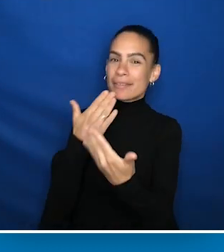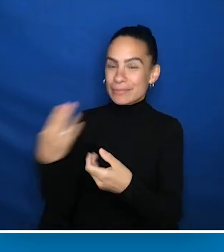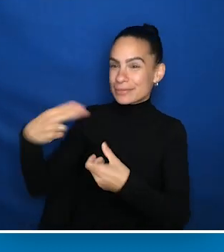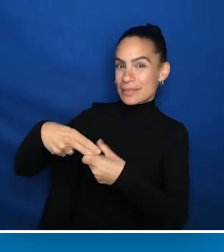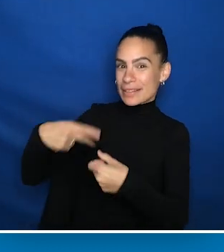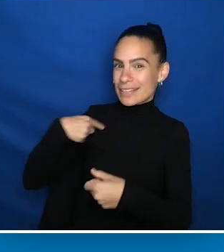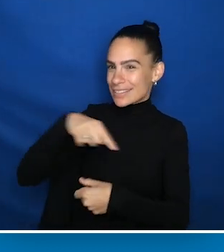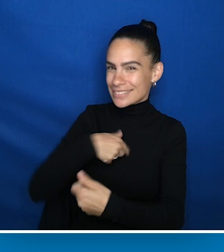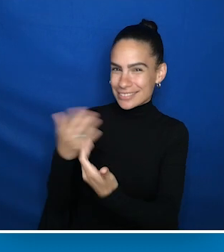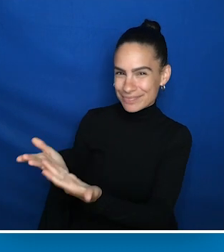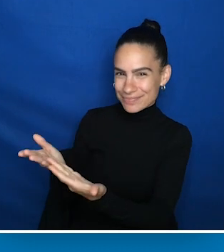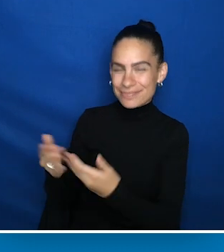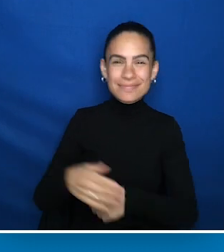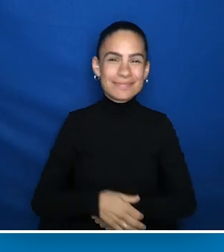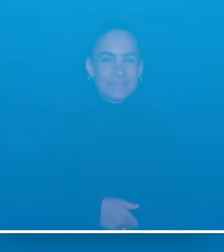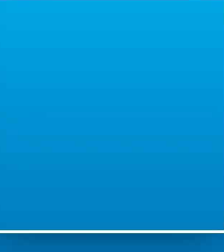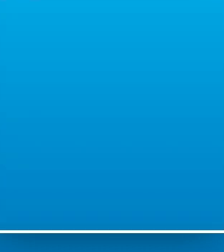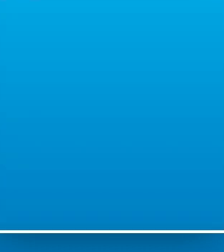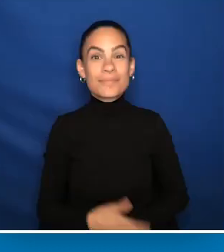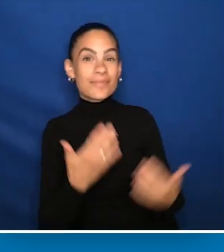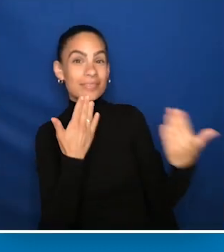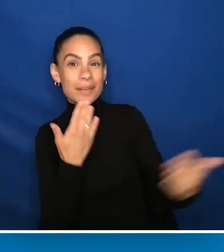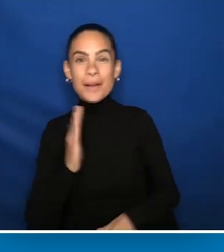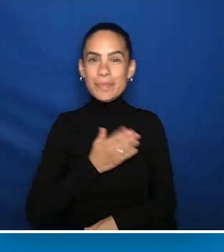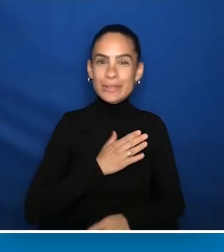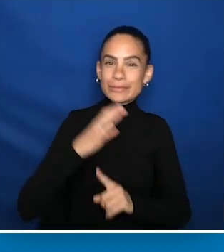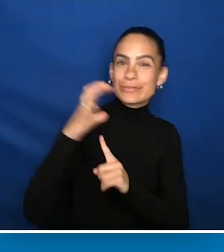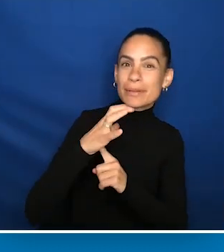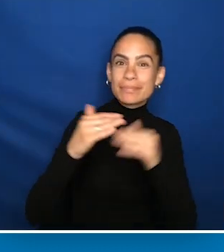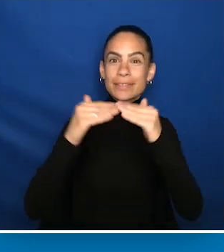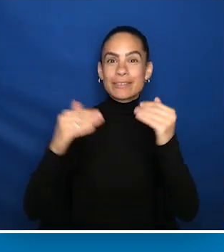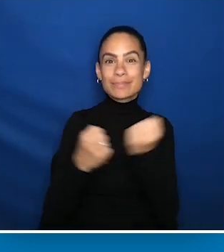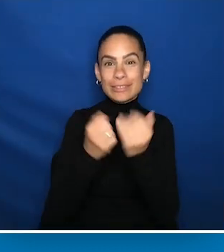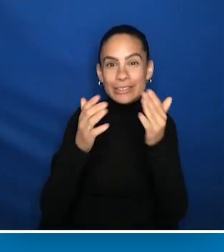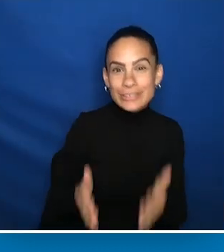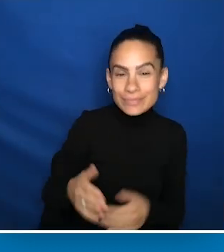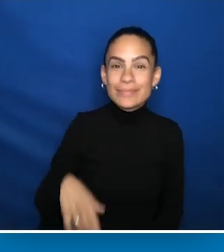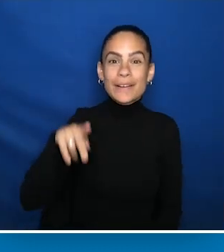Thank you for joining us, Andrés. [Announcer] AUCD thanks our Champion Circle sponsors.